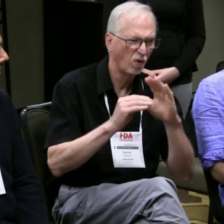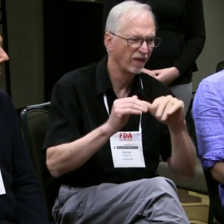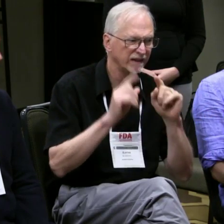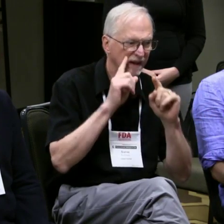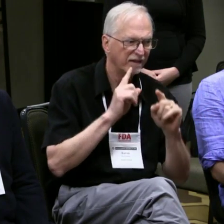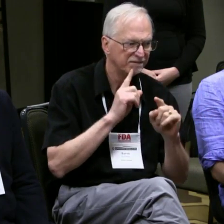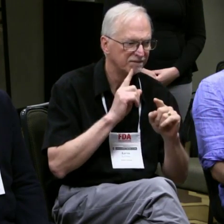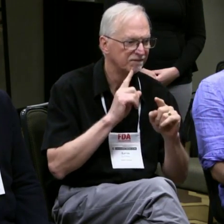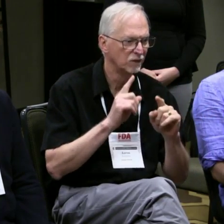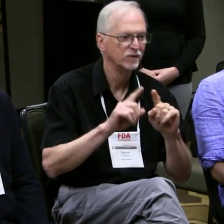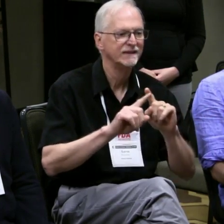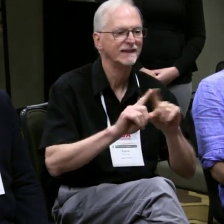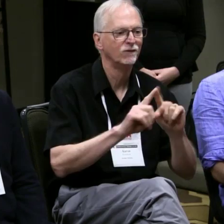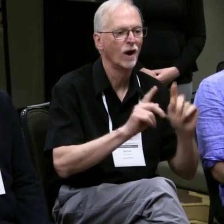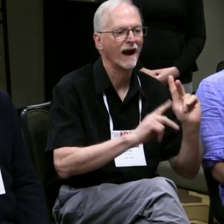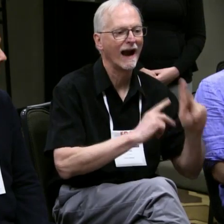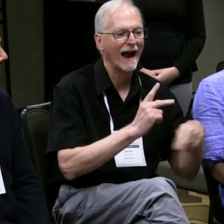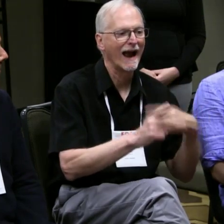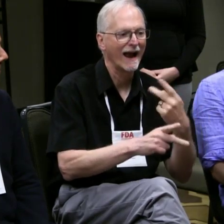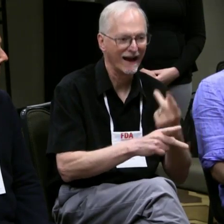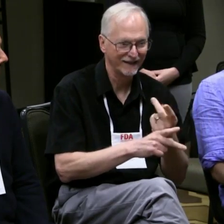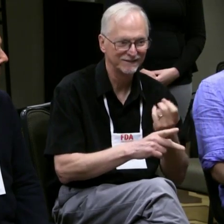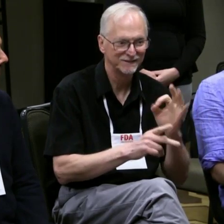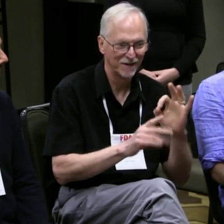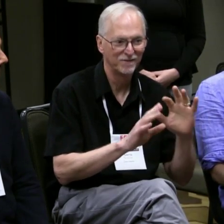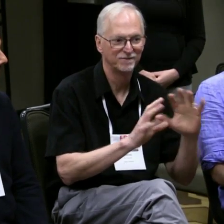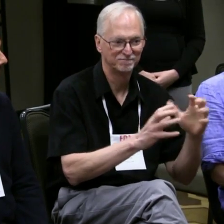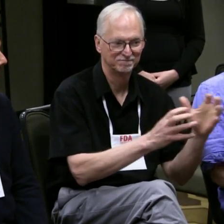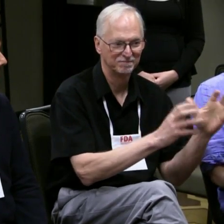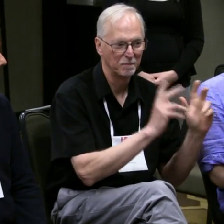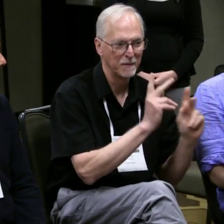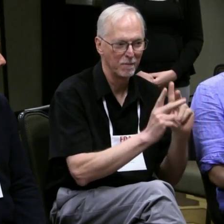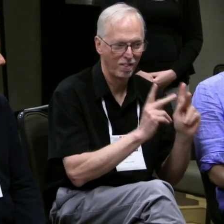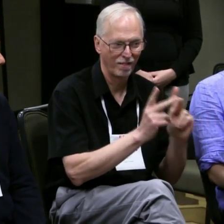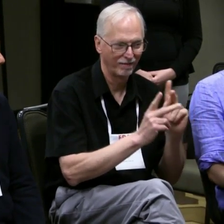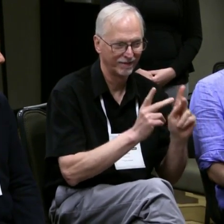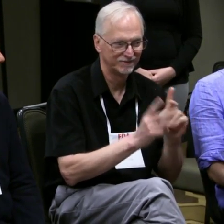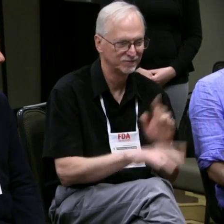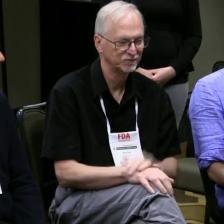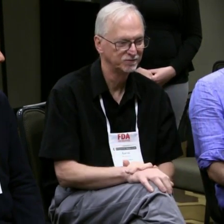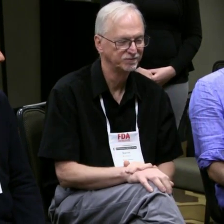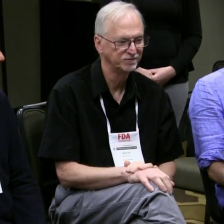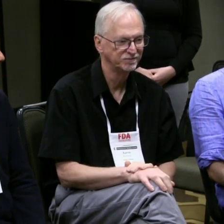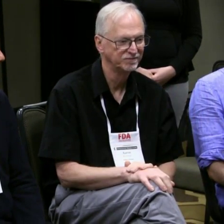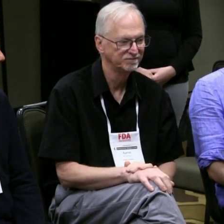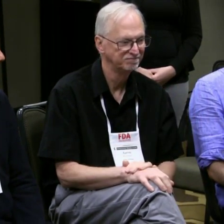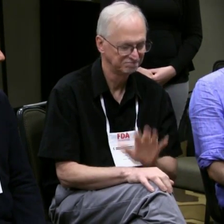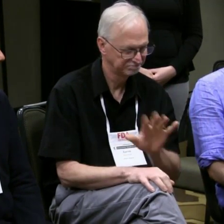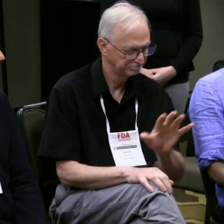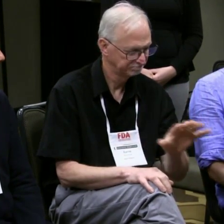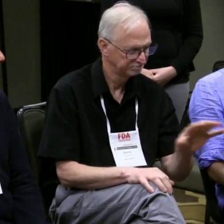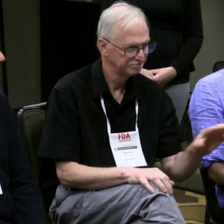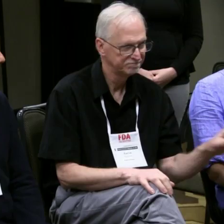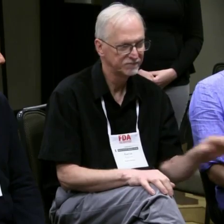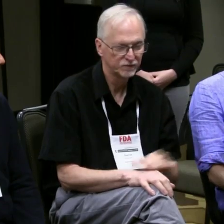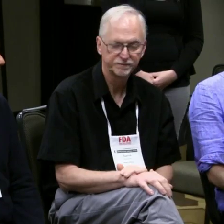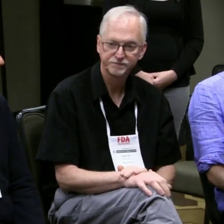cast and crew, deaf people are a different type of that diverse network,